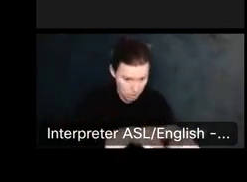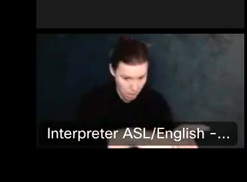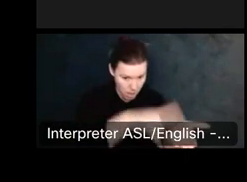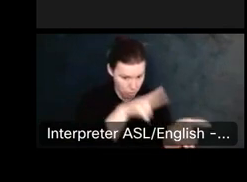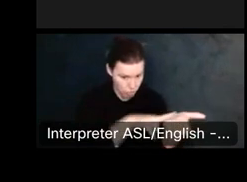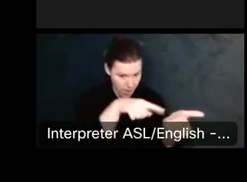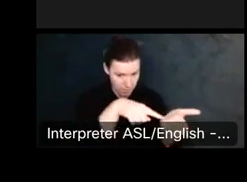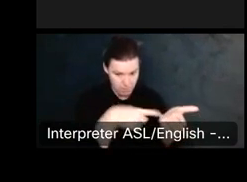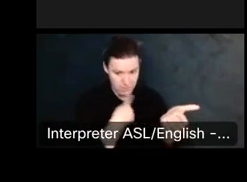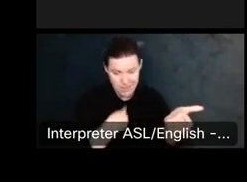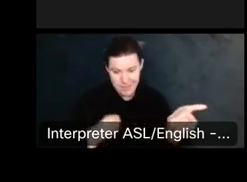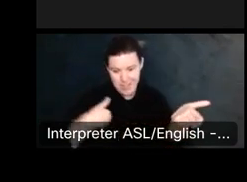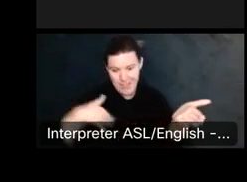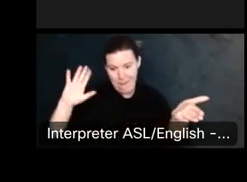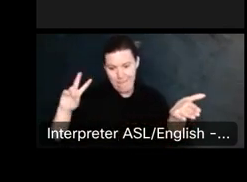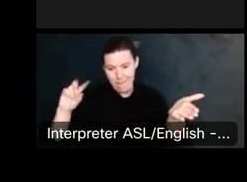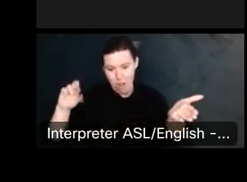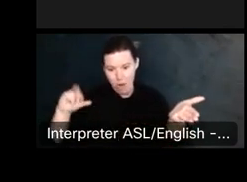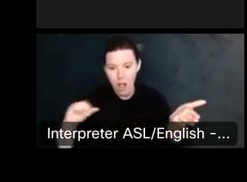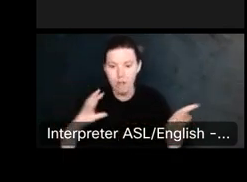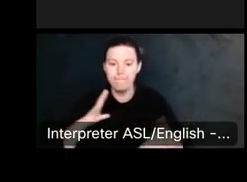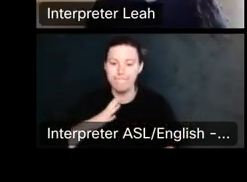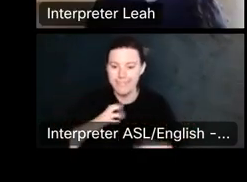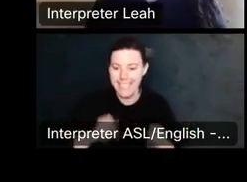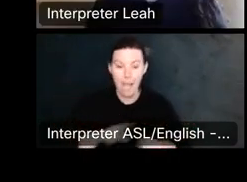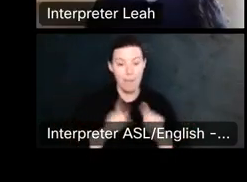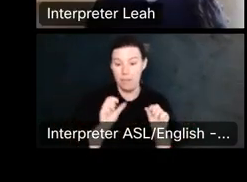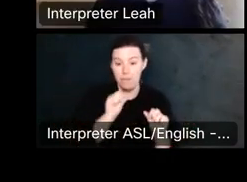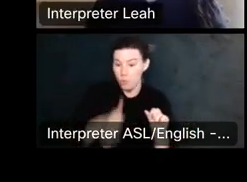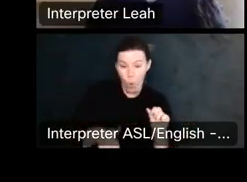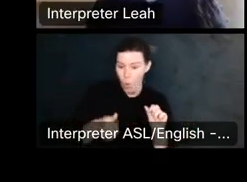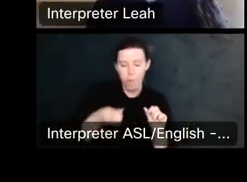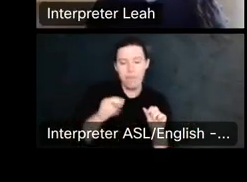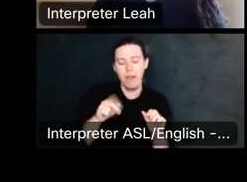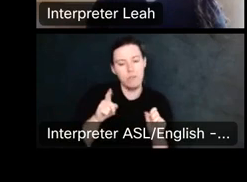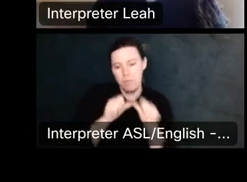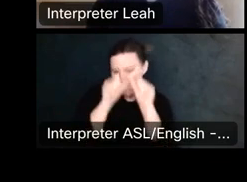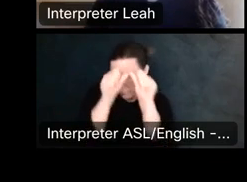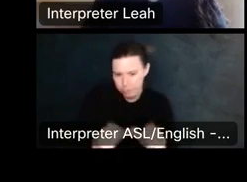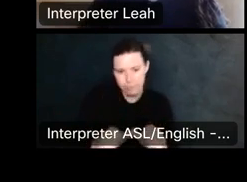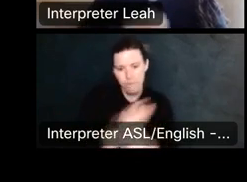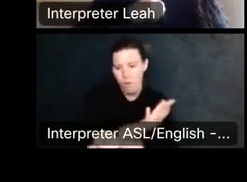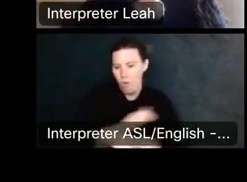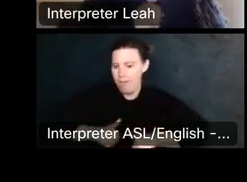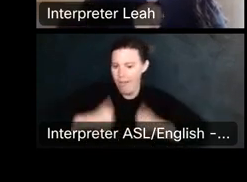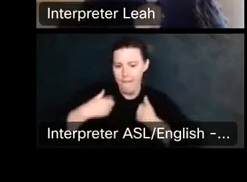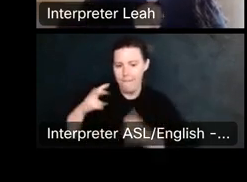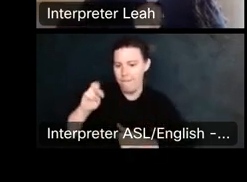Next slide so was created in the late 19 lady.